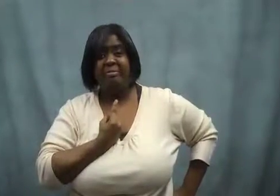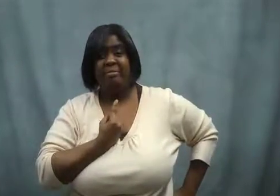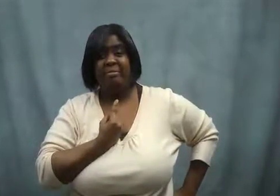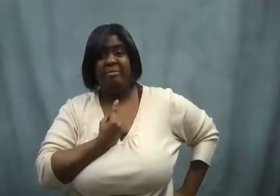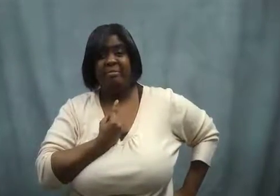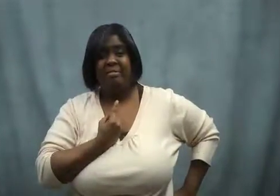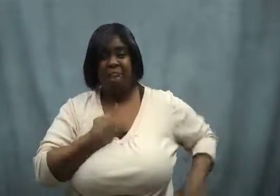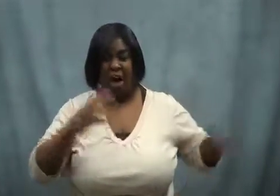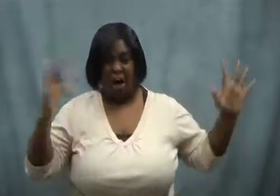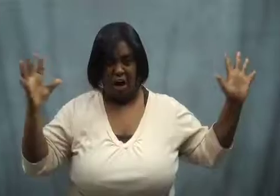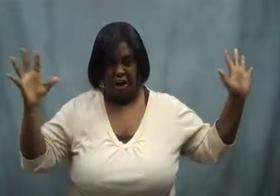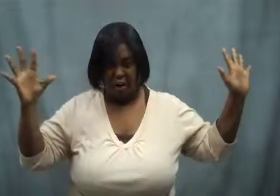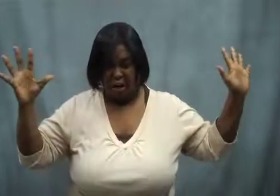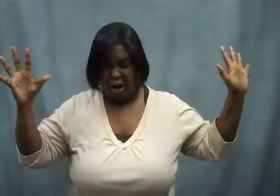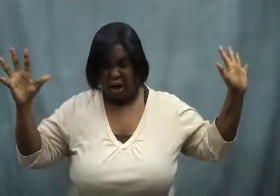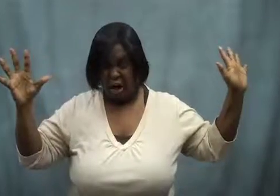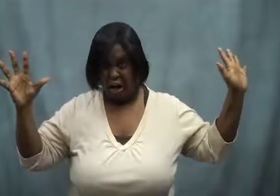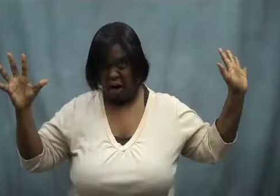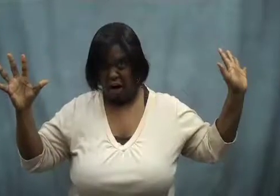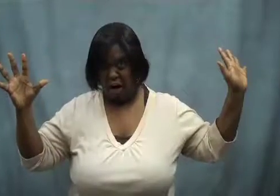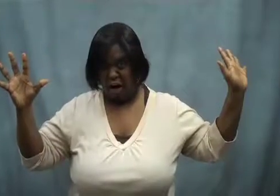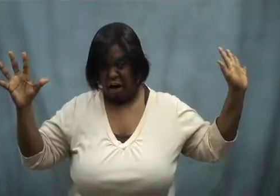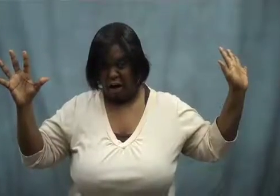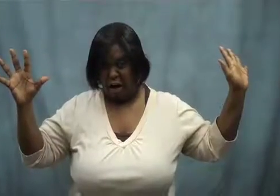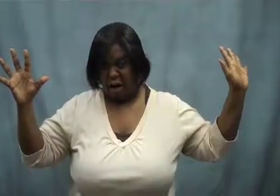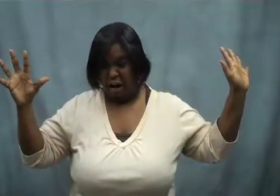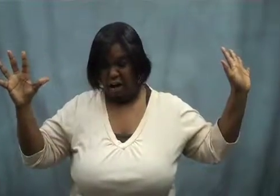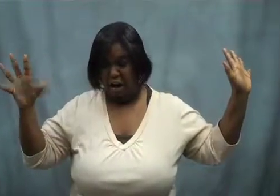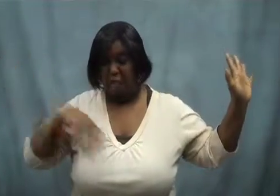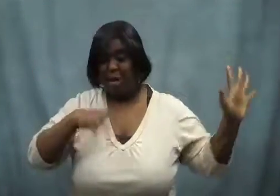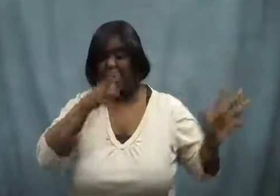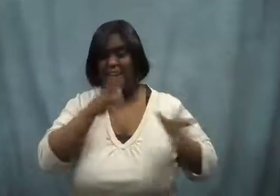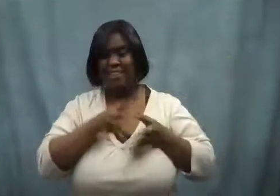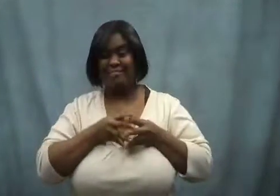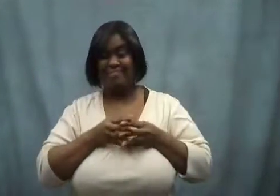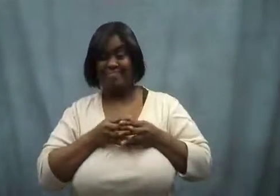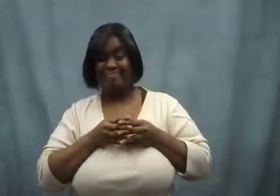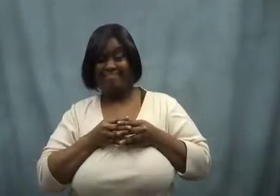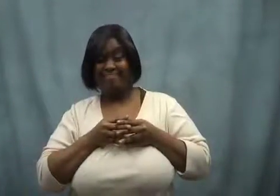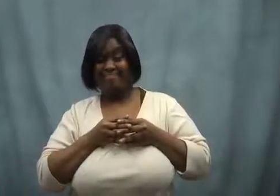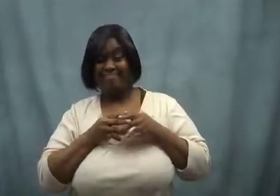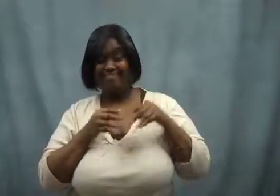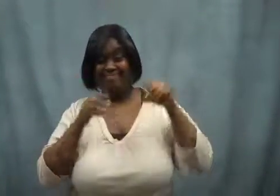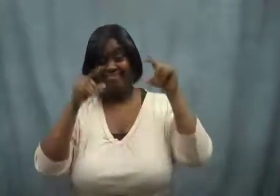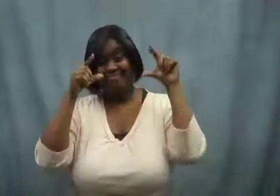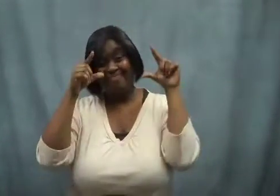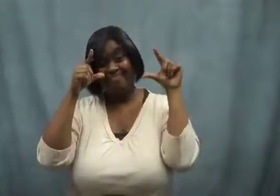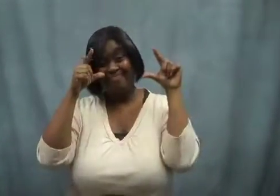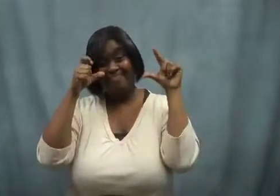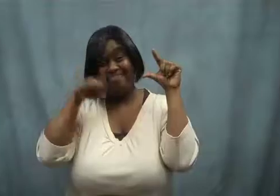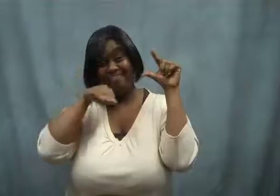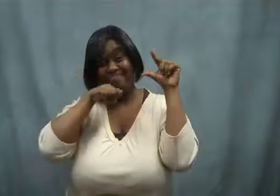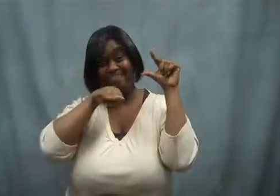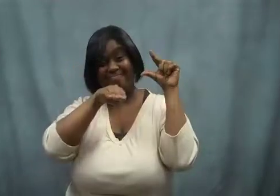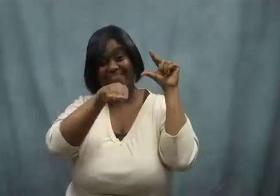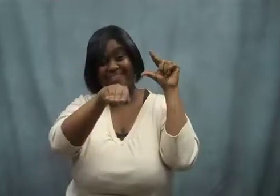I was in shock with this egg all over me. My mother grinned.